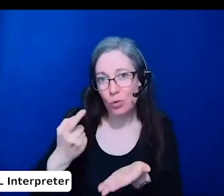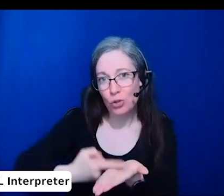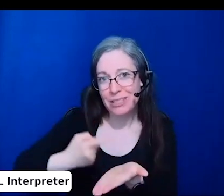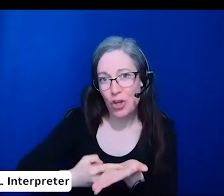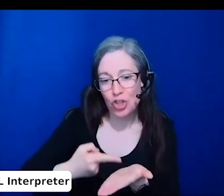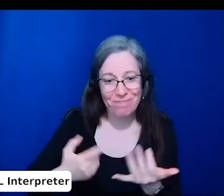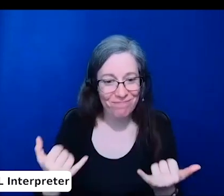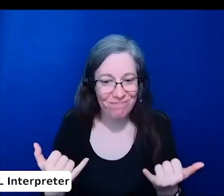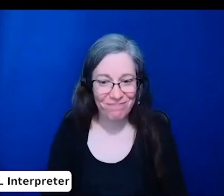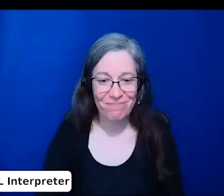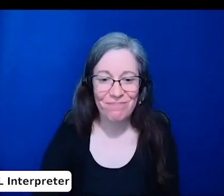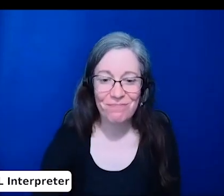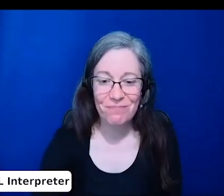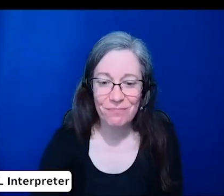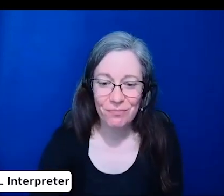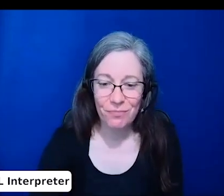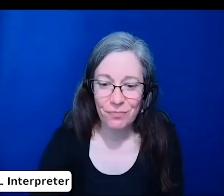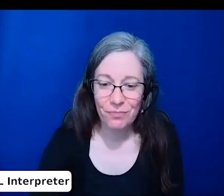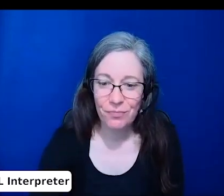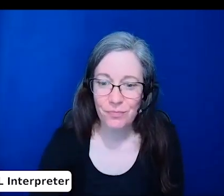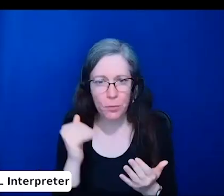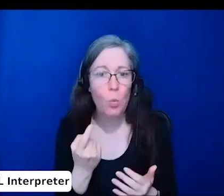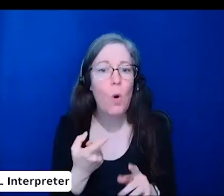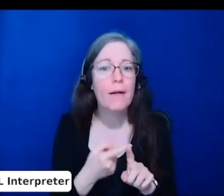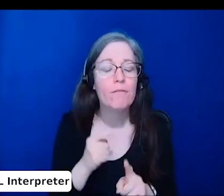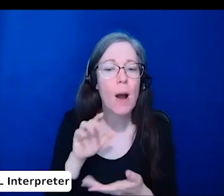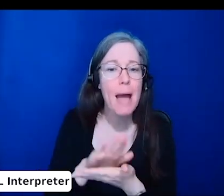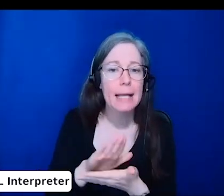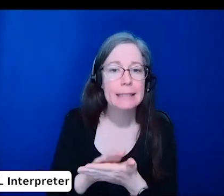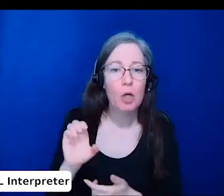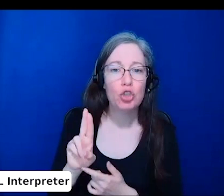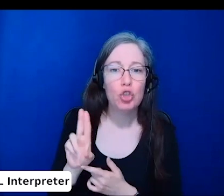One from Academic Crusader that says, "A frequent and huge gap in efforts